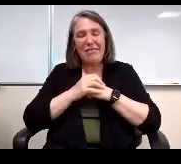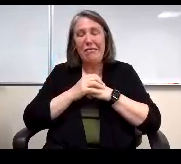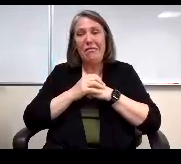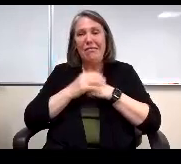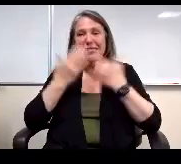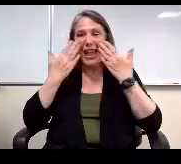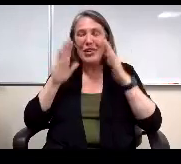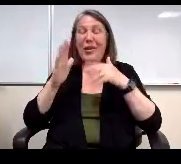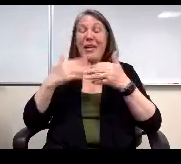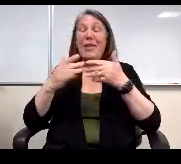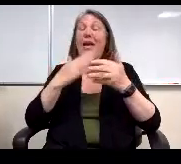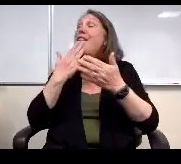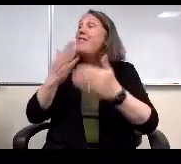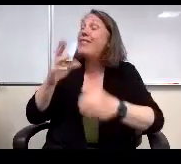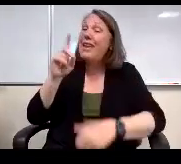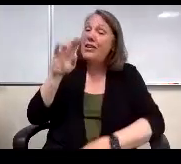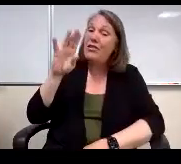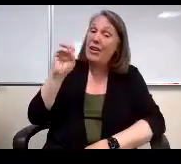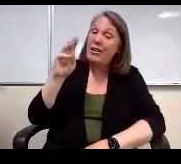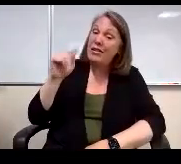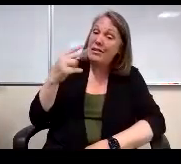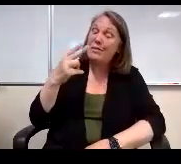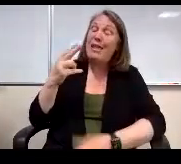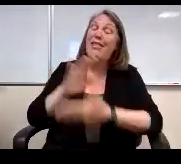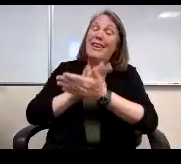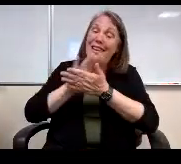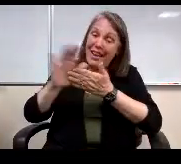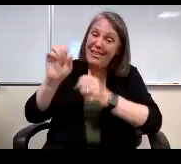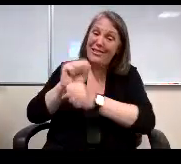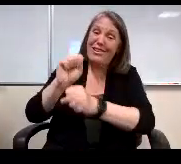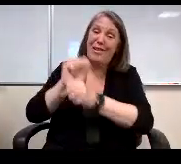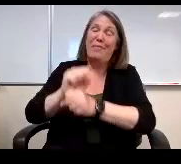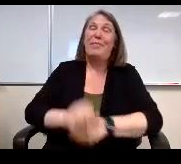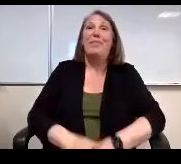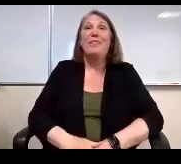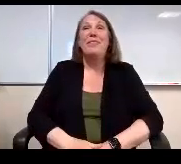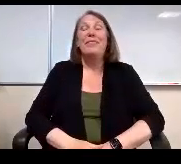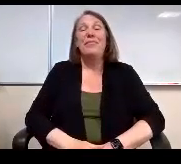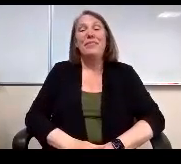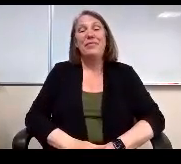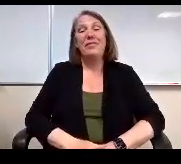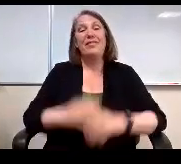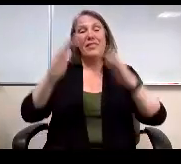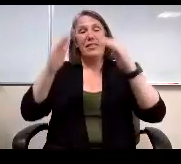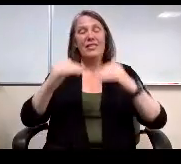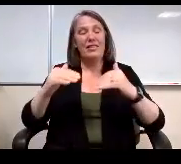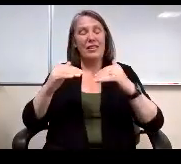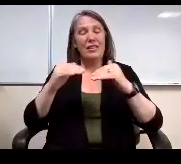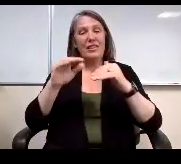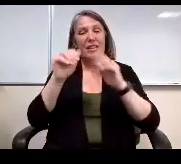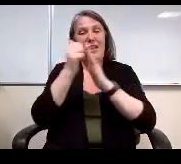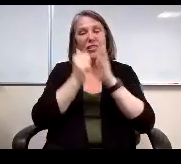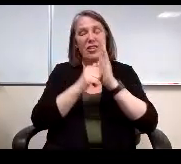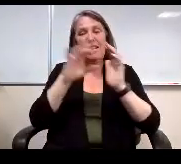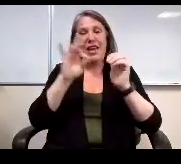Thank you Doctor Smith very nicely done tonight. Alright, we're gonna move on to agenda 8A GPA,